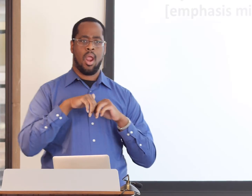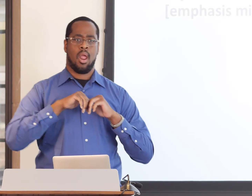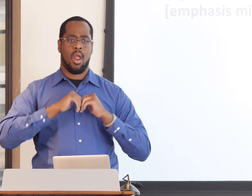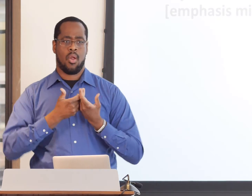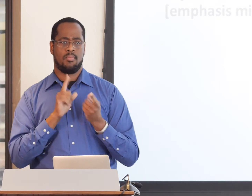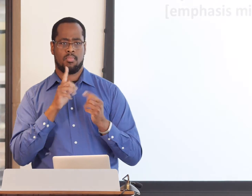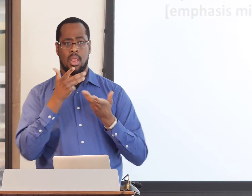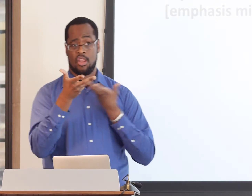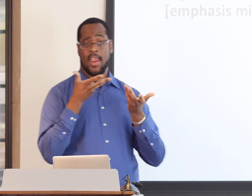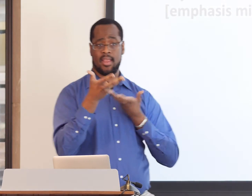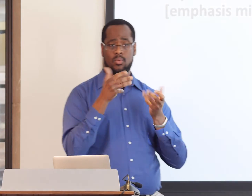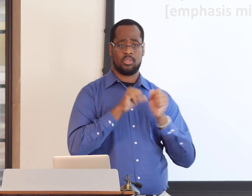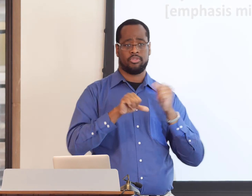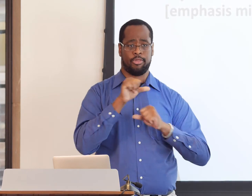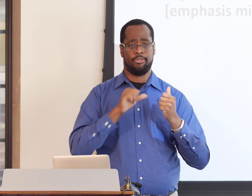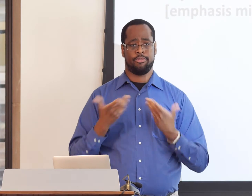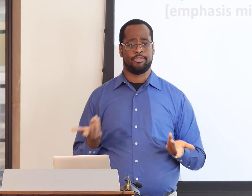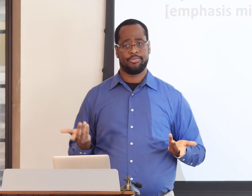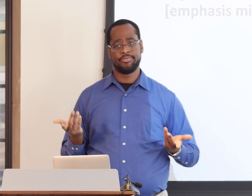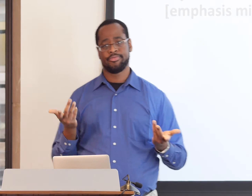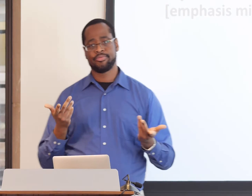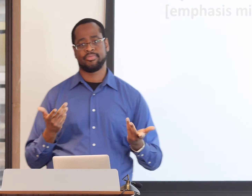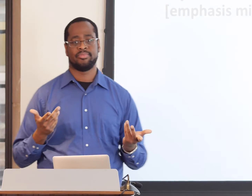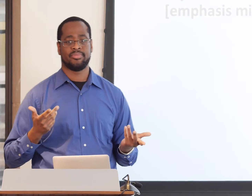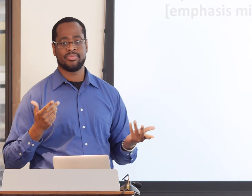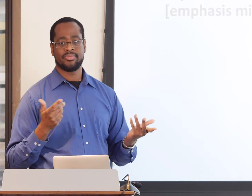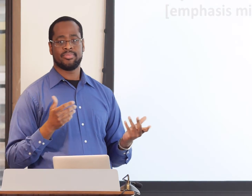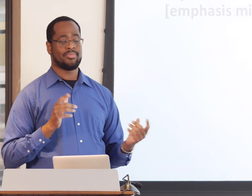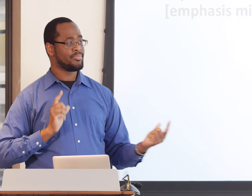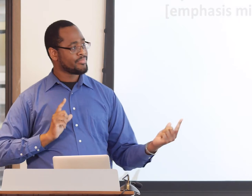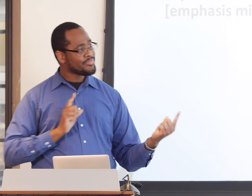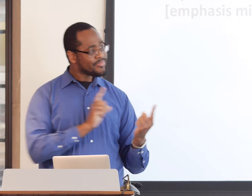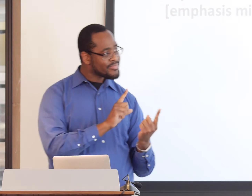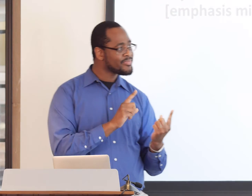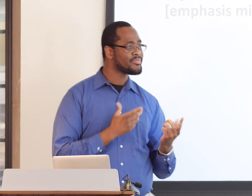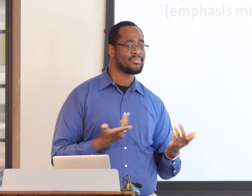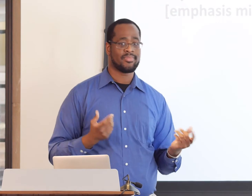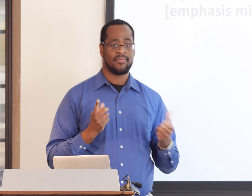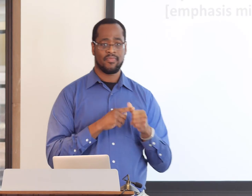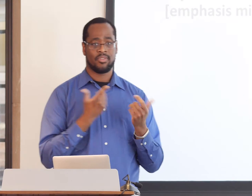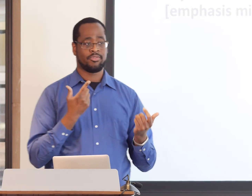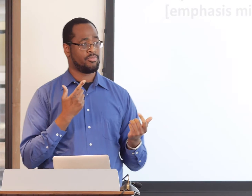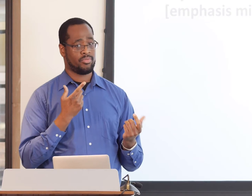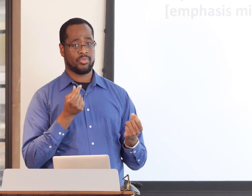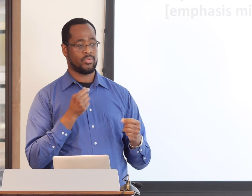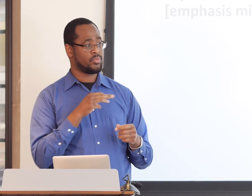They're important for us to think about and it's important for us to think about how people interact with one another.